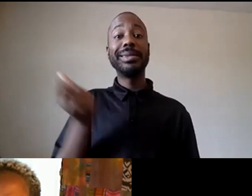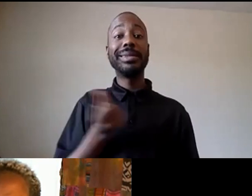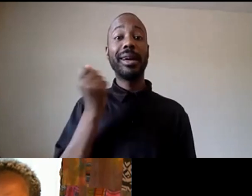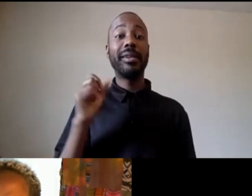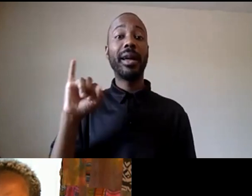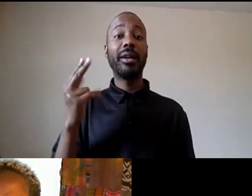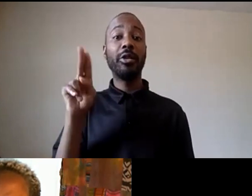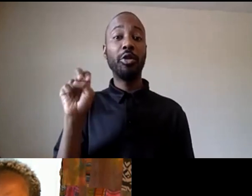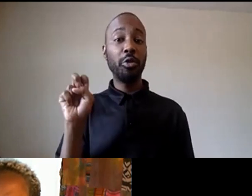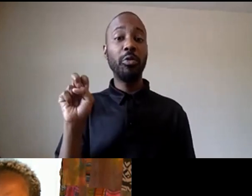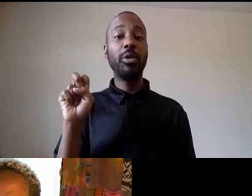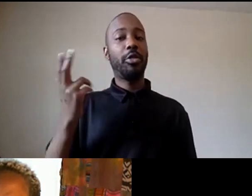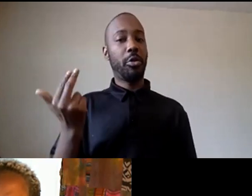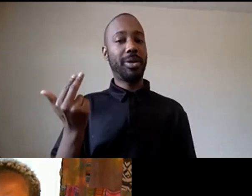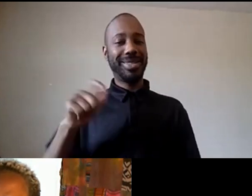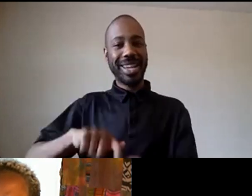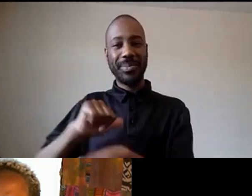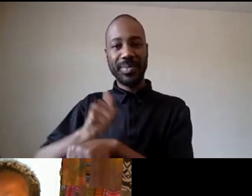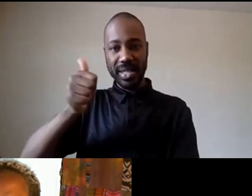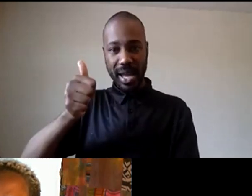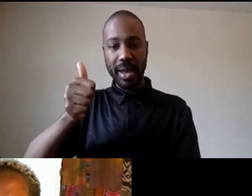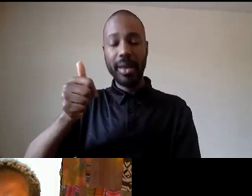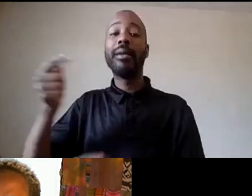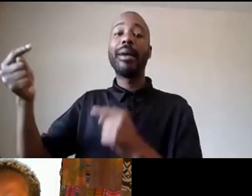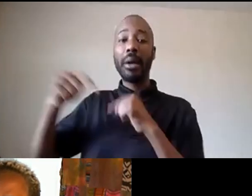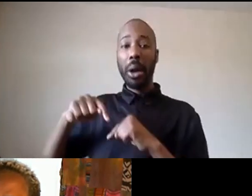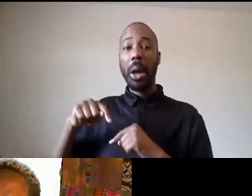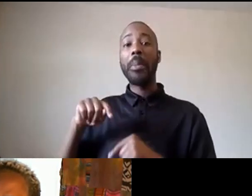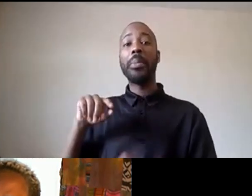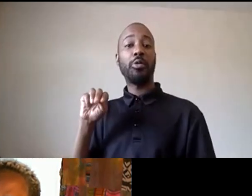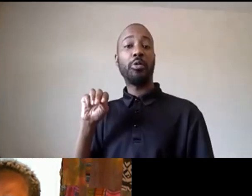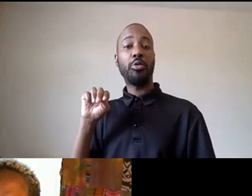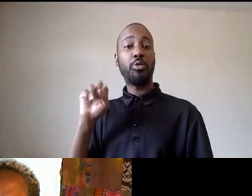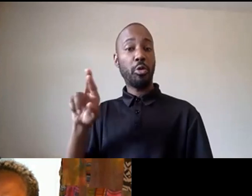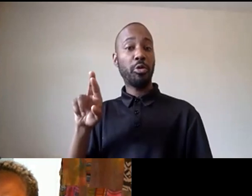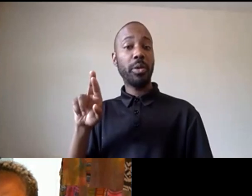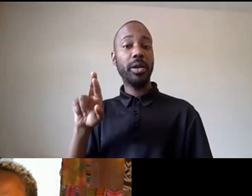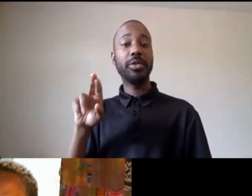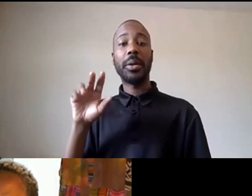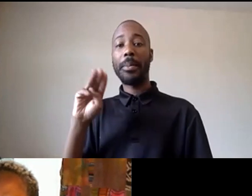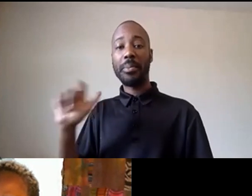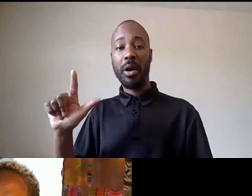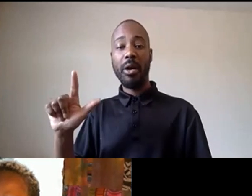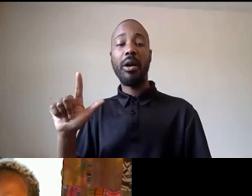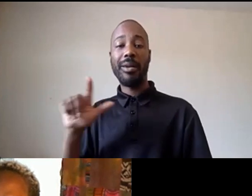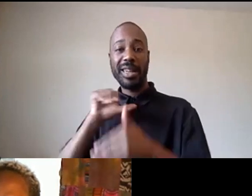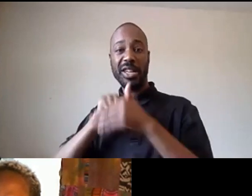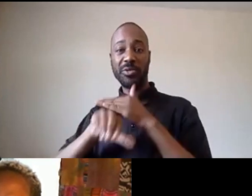at 10 a.m come out to the northridge mall entrance between tampa and shirley that's tomorrow